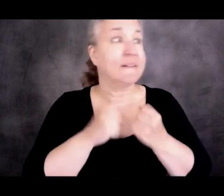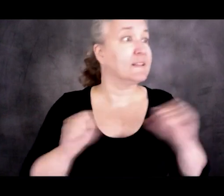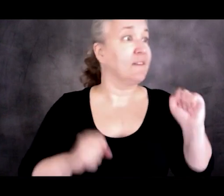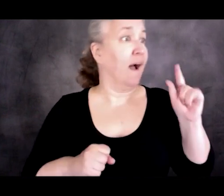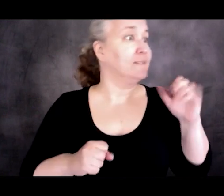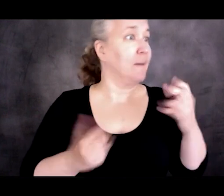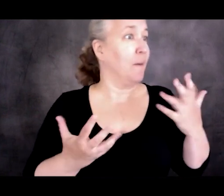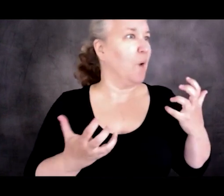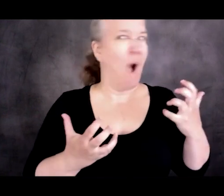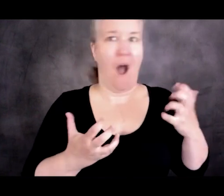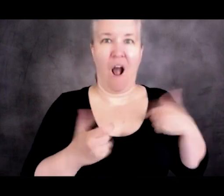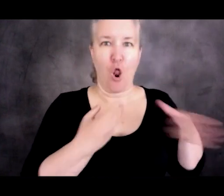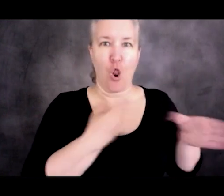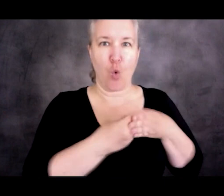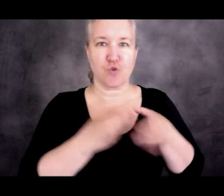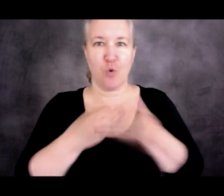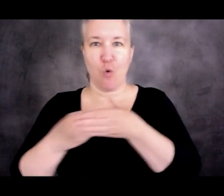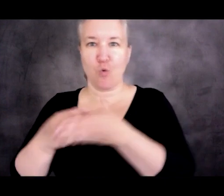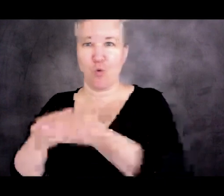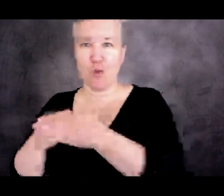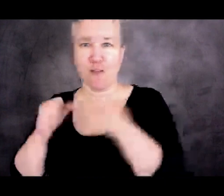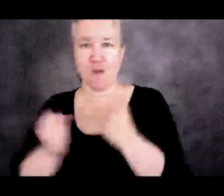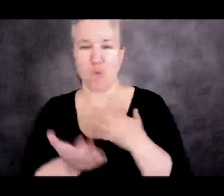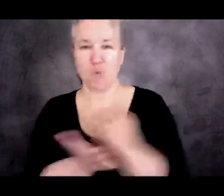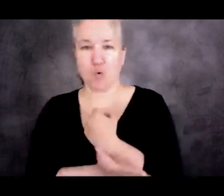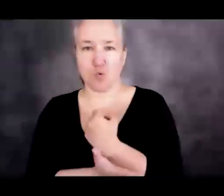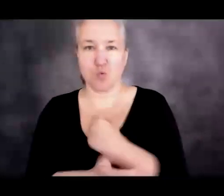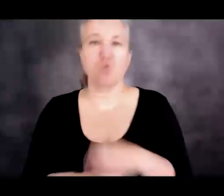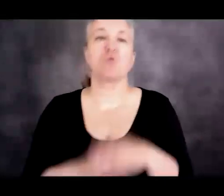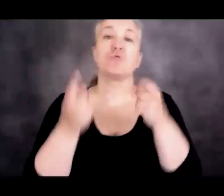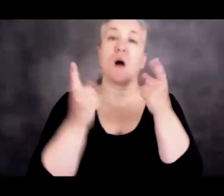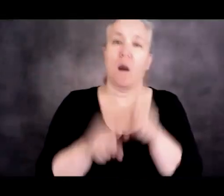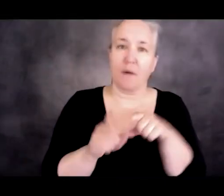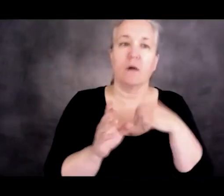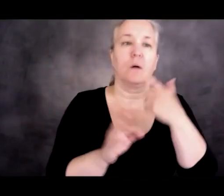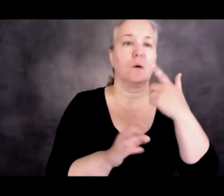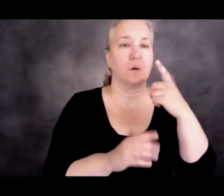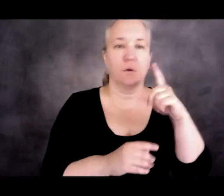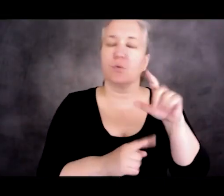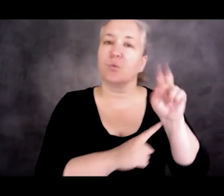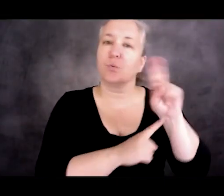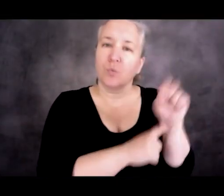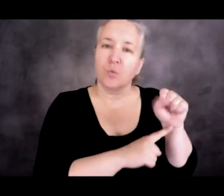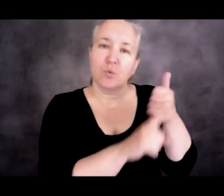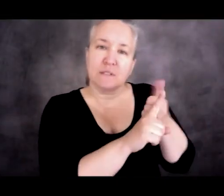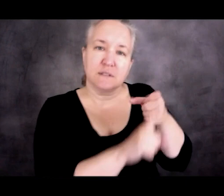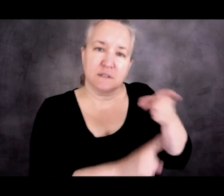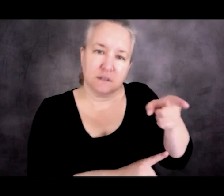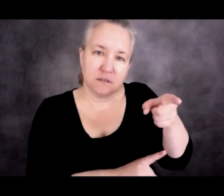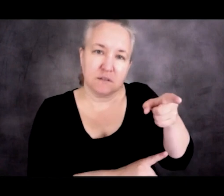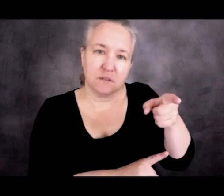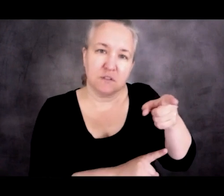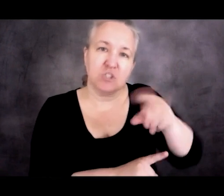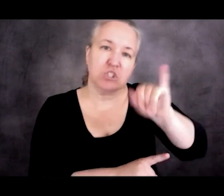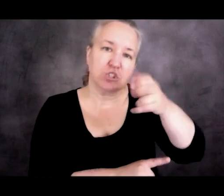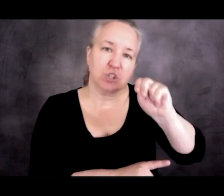So the United States, in January of 2019--